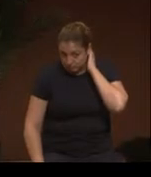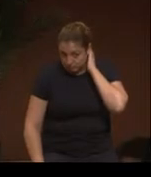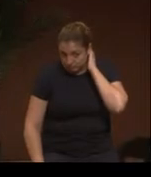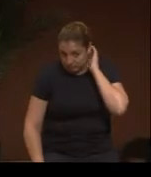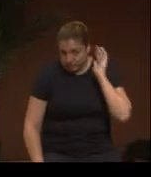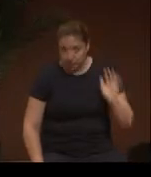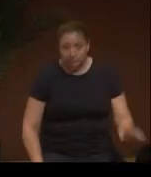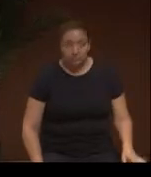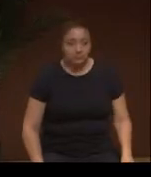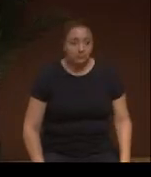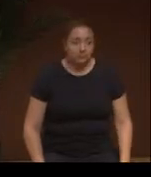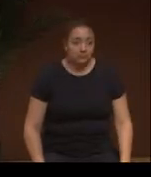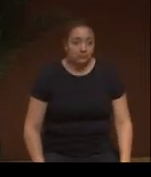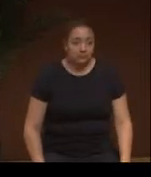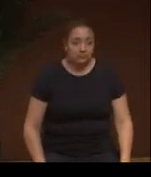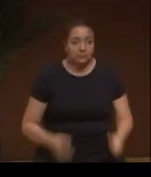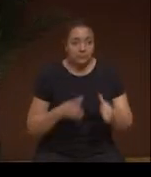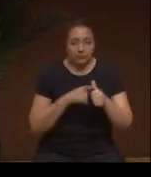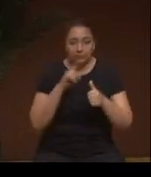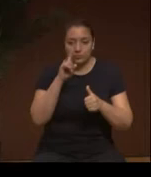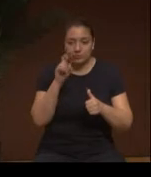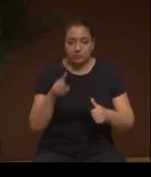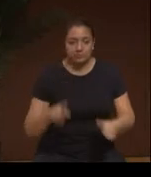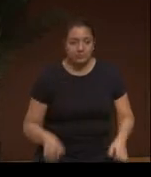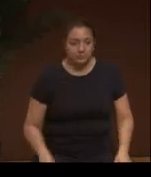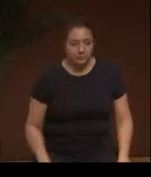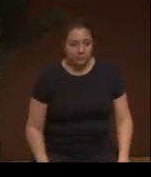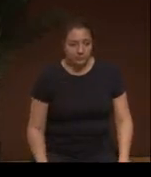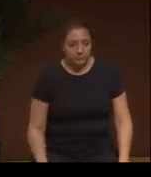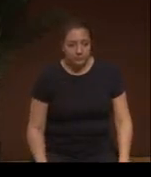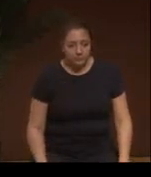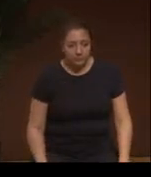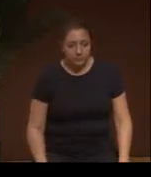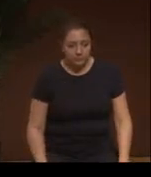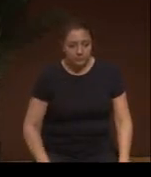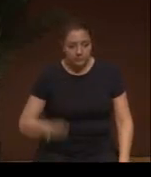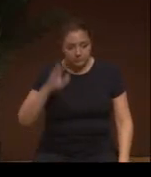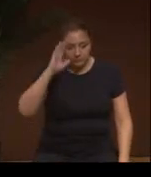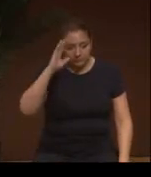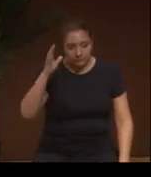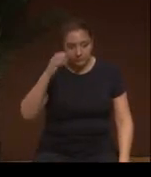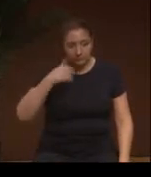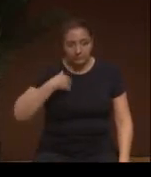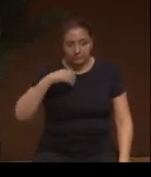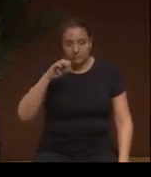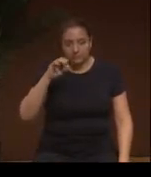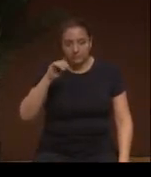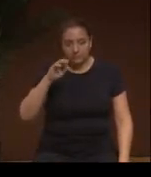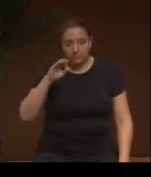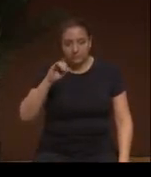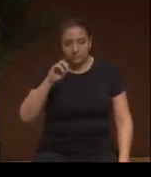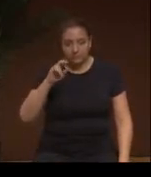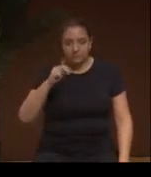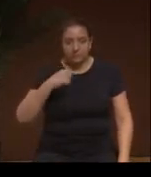Hello, all right, our first question over here. Hi, my name is Kevon, and I'll talk fast.